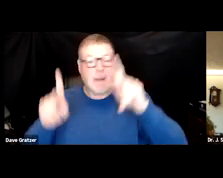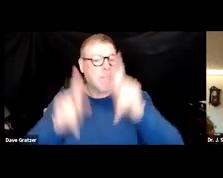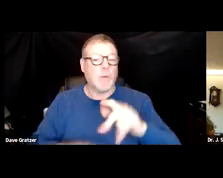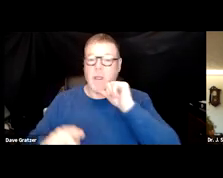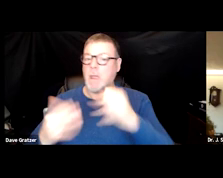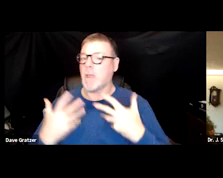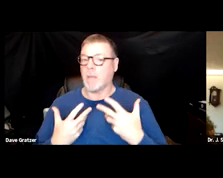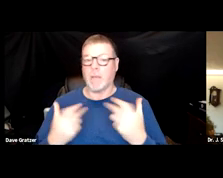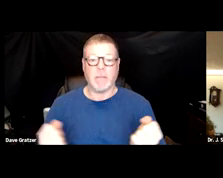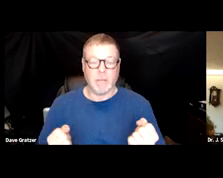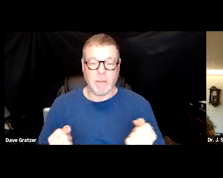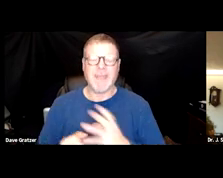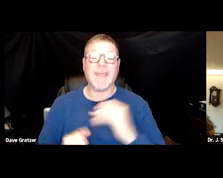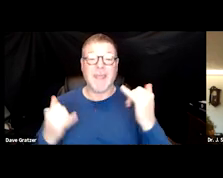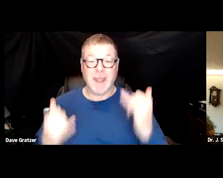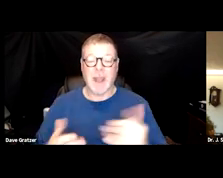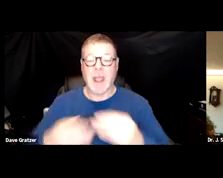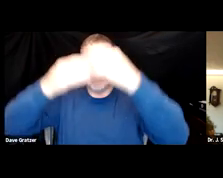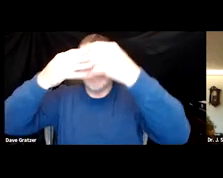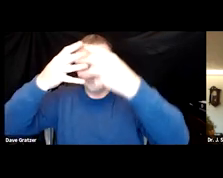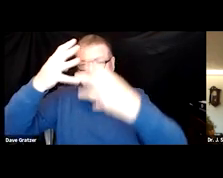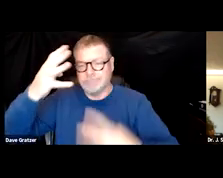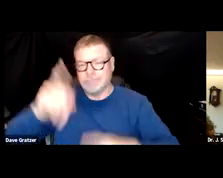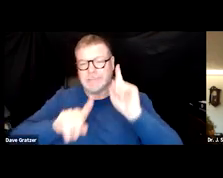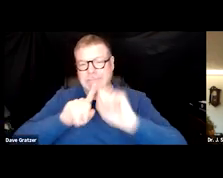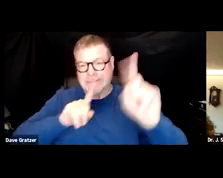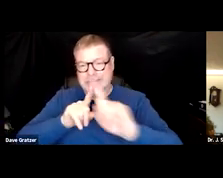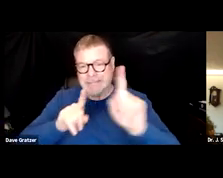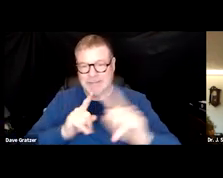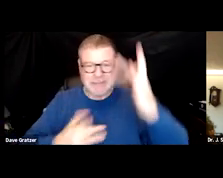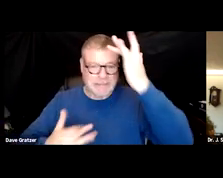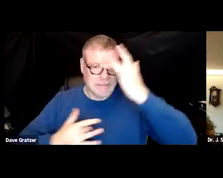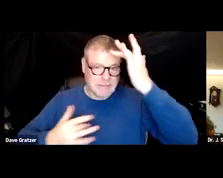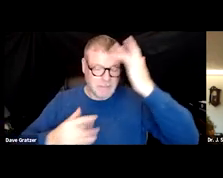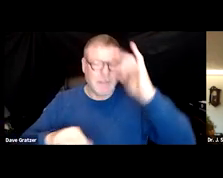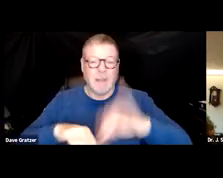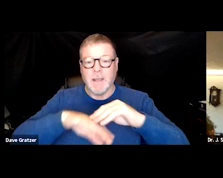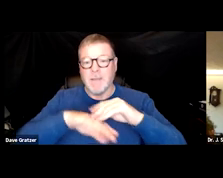and now they have a whole range of symptoms and things that can affect their function.